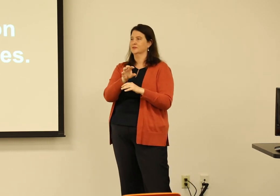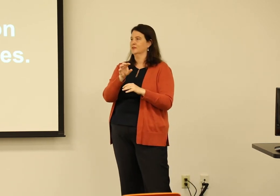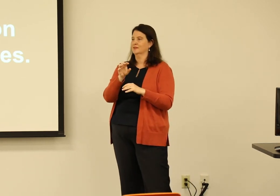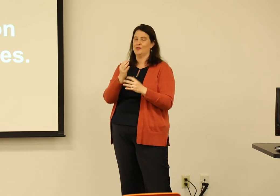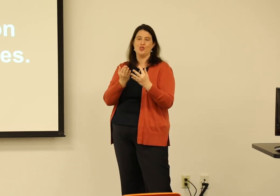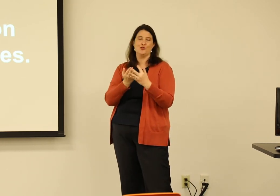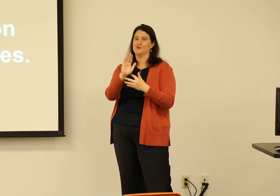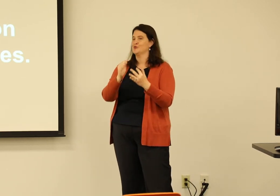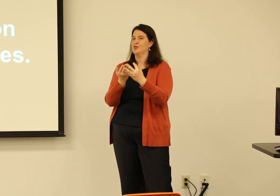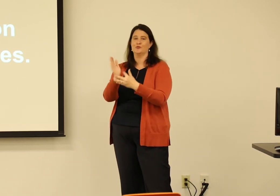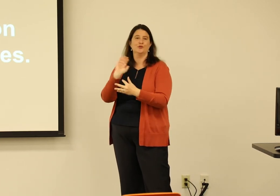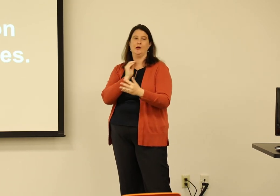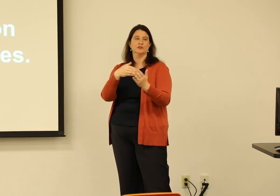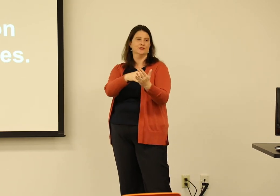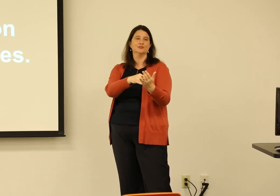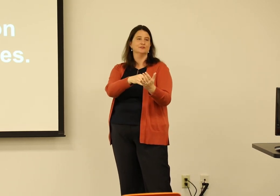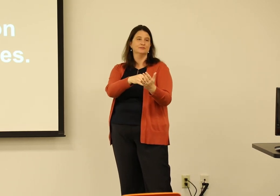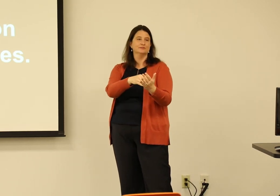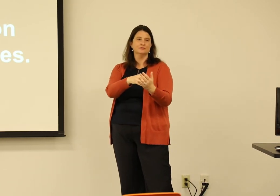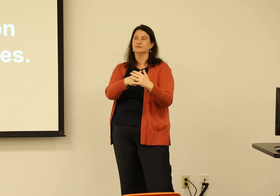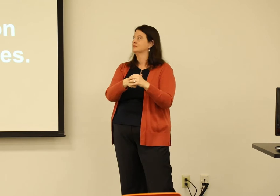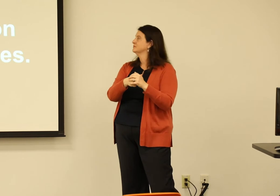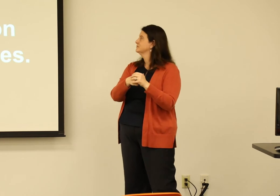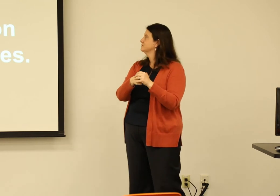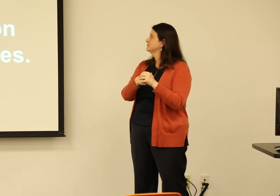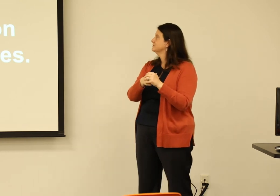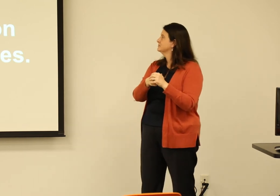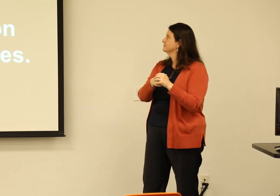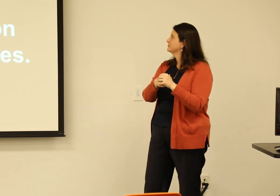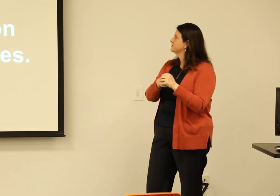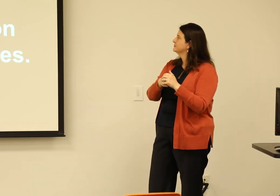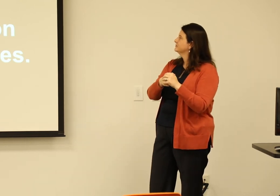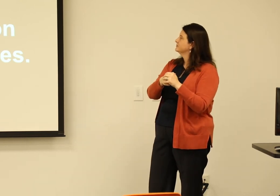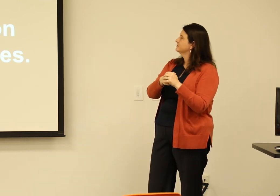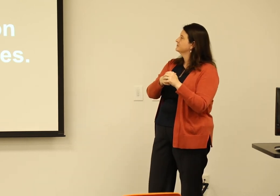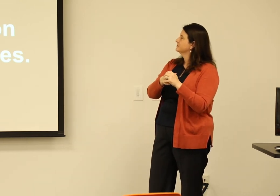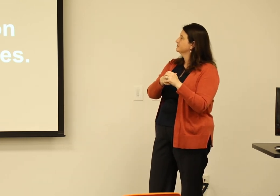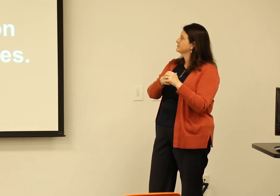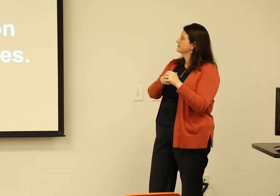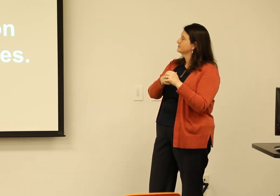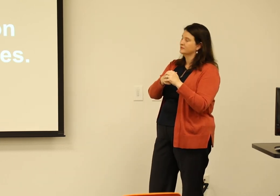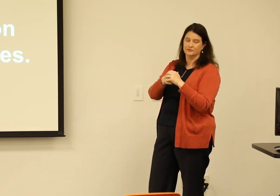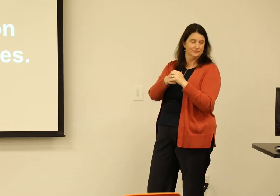So understanding those four root causes will help you understand, through and through, the purpose of our center.